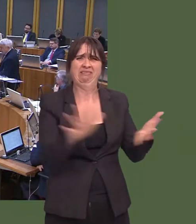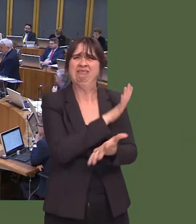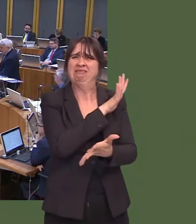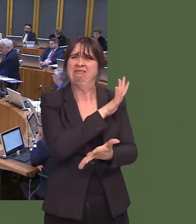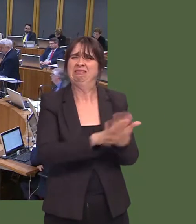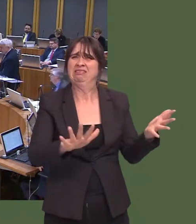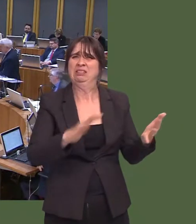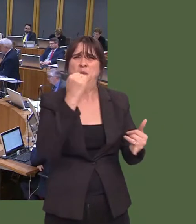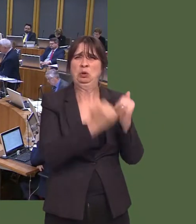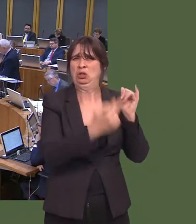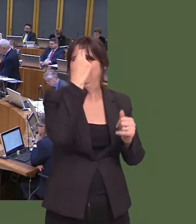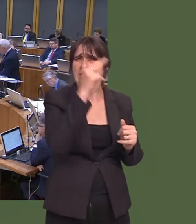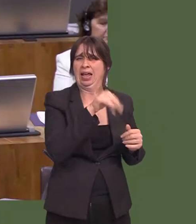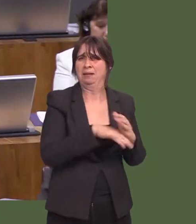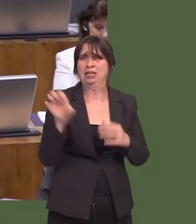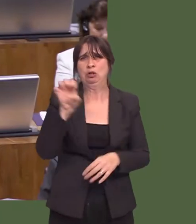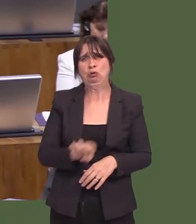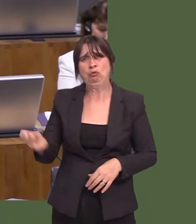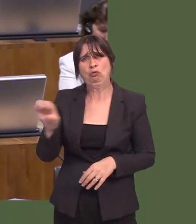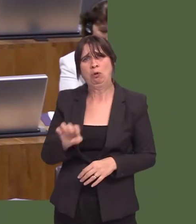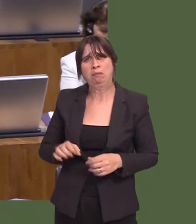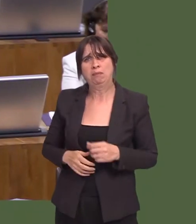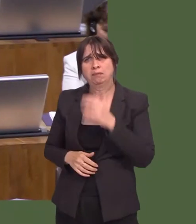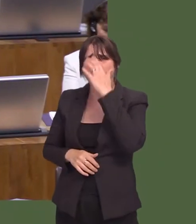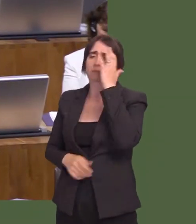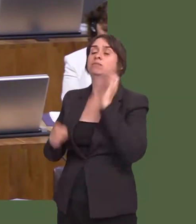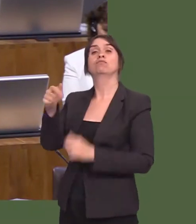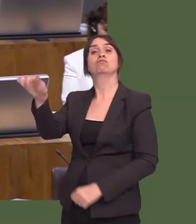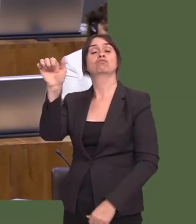Nid oes dim rheswm pam allwn ni ddim cadwír rheolau sydd yna ar hyn o bryd.